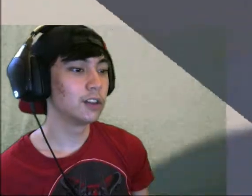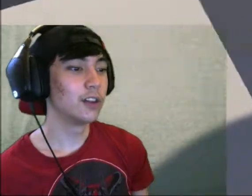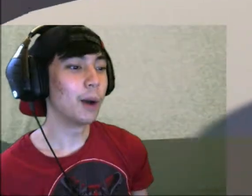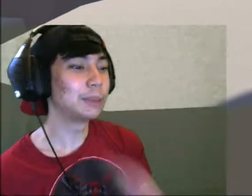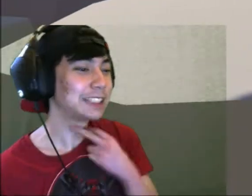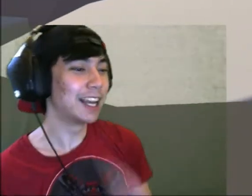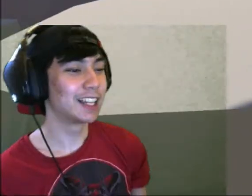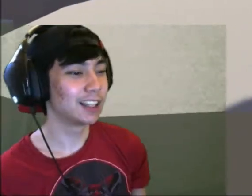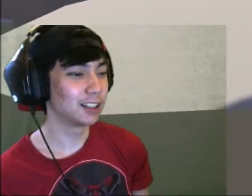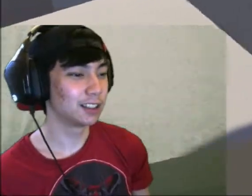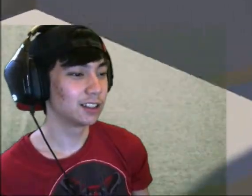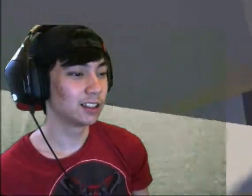I'm stuck